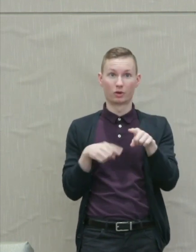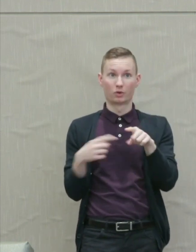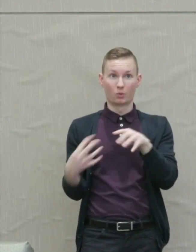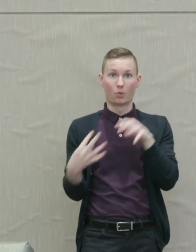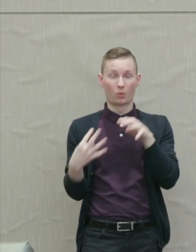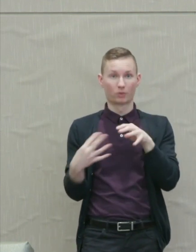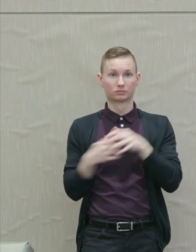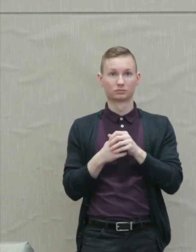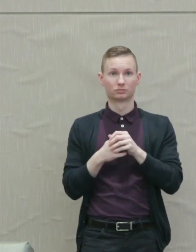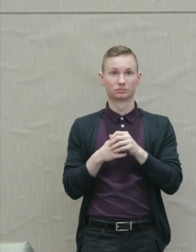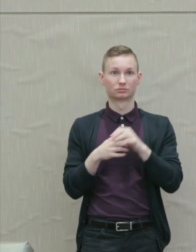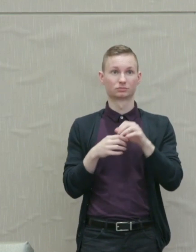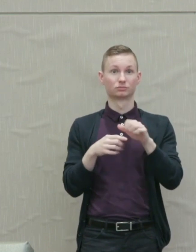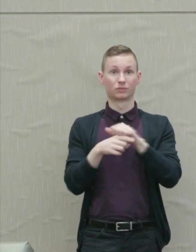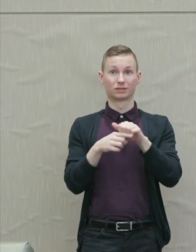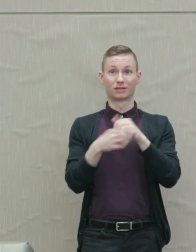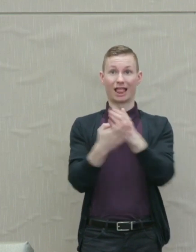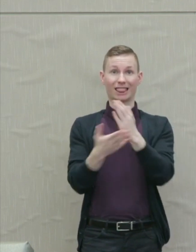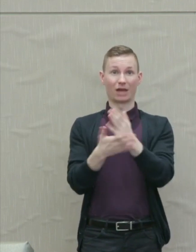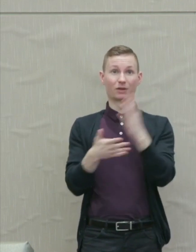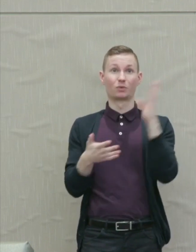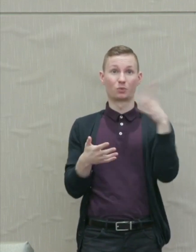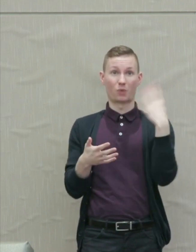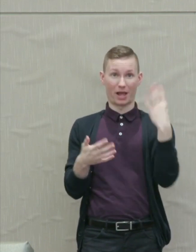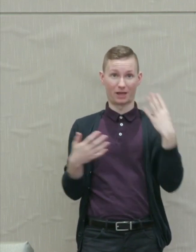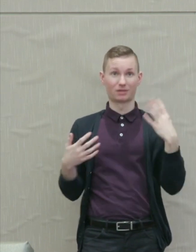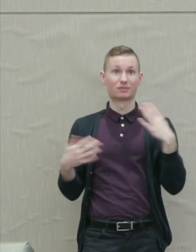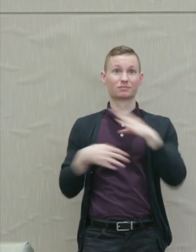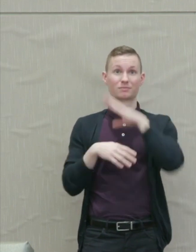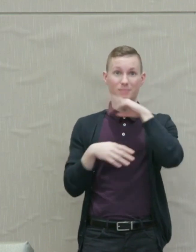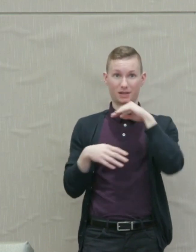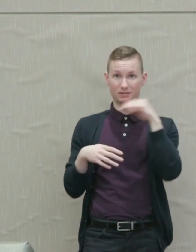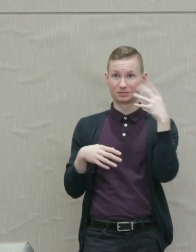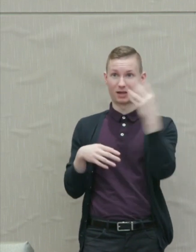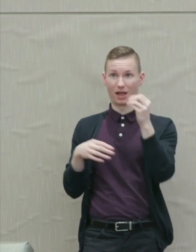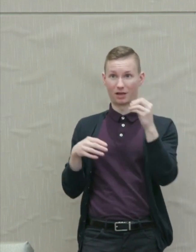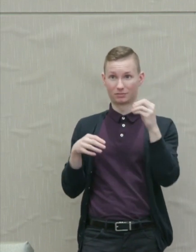They practiced letting wild boars lose against their enemies.